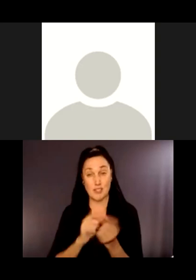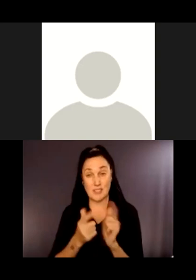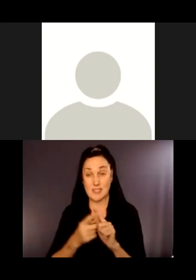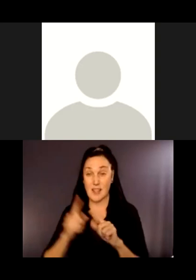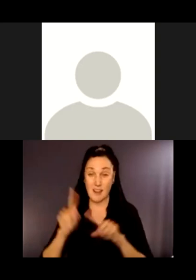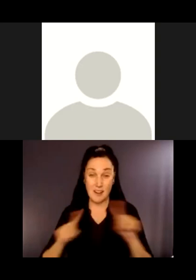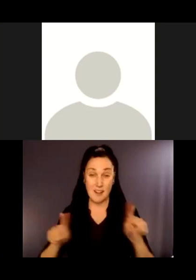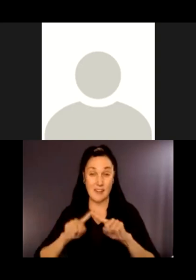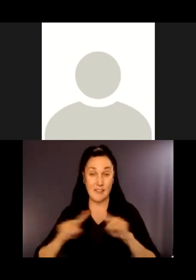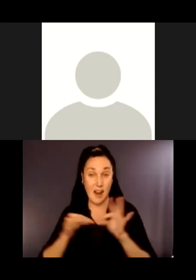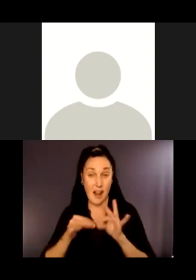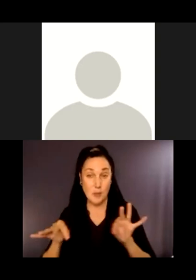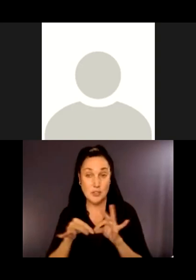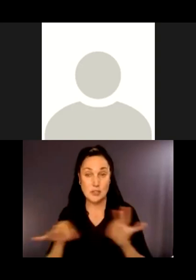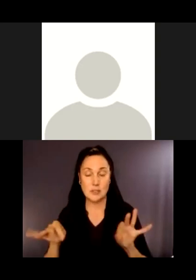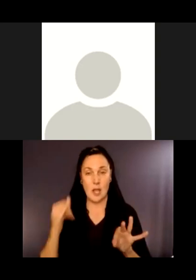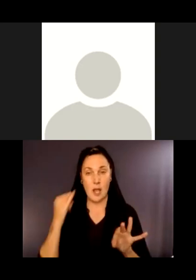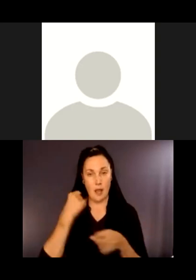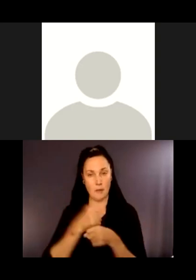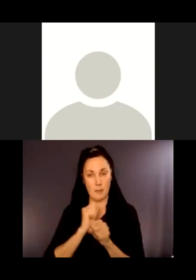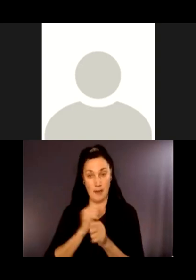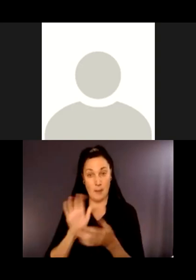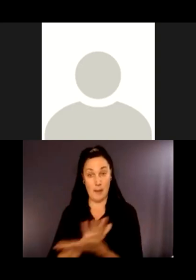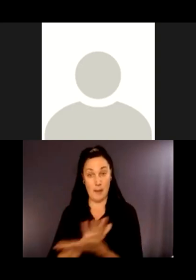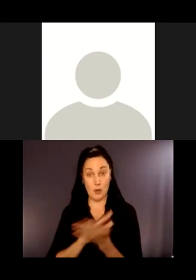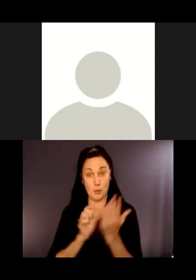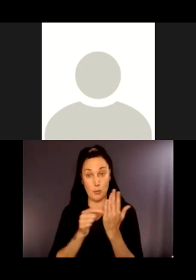If we made hard-copy trail guides, we could make it